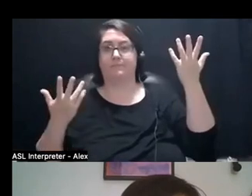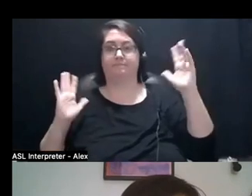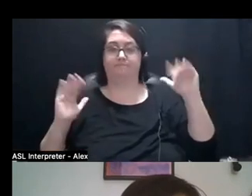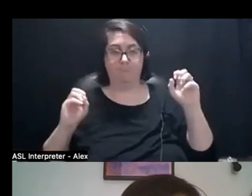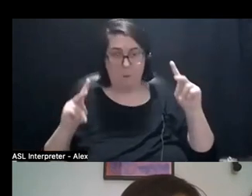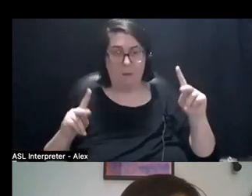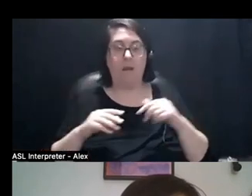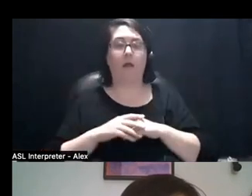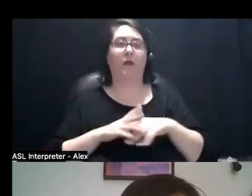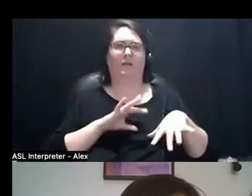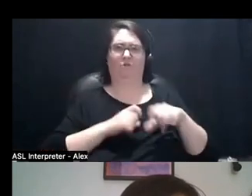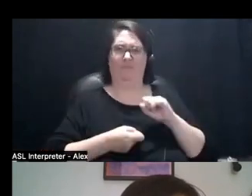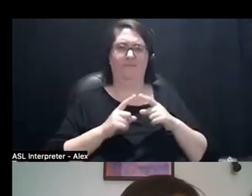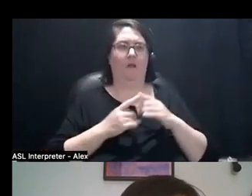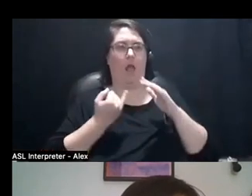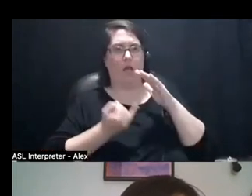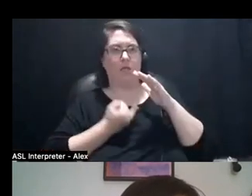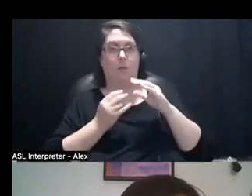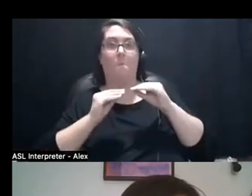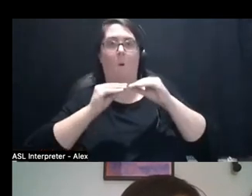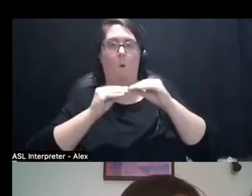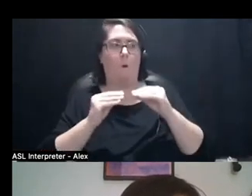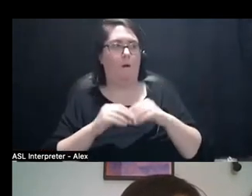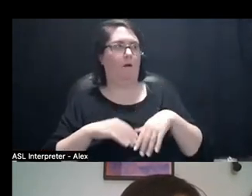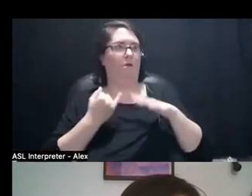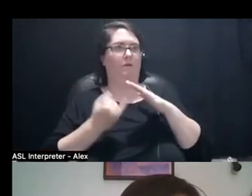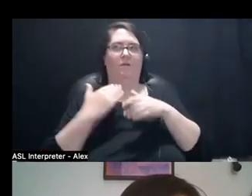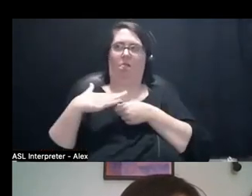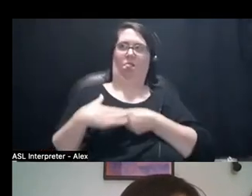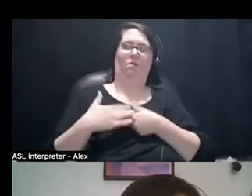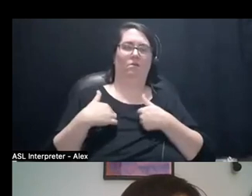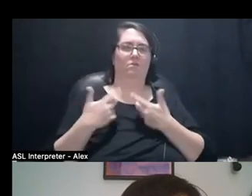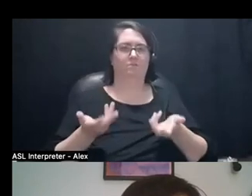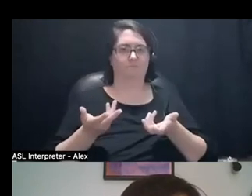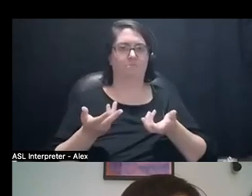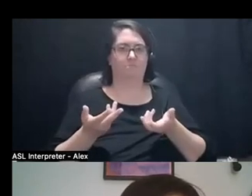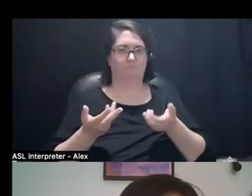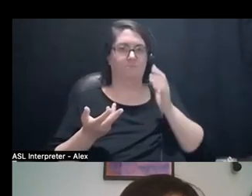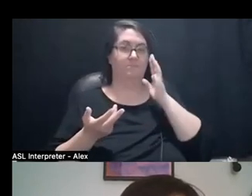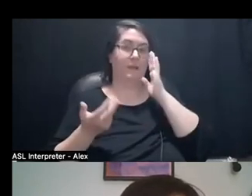increased isolation and disposability that I have been feeling, especially now that COVID has kind of been